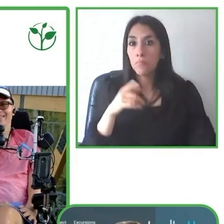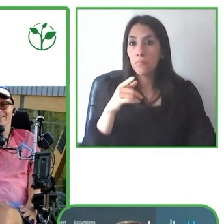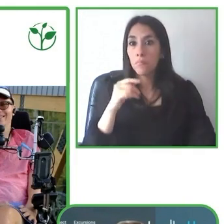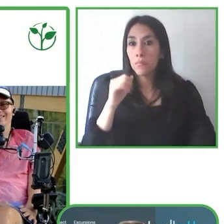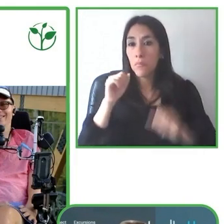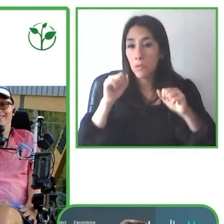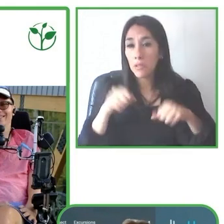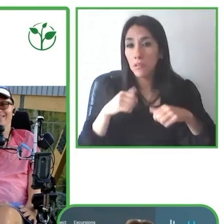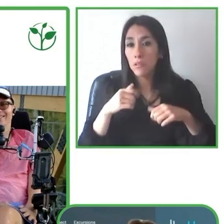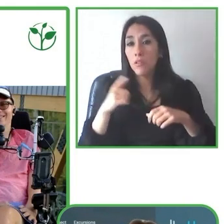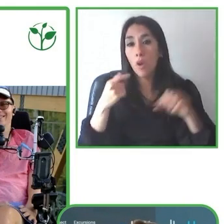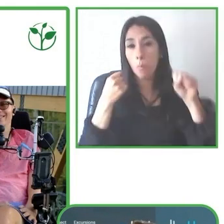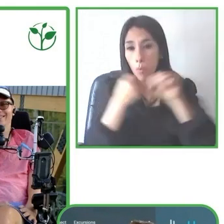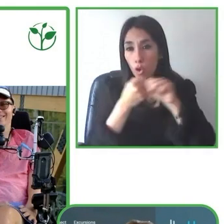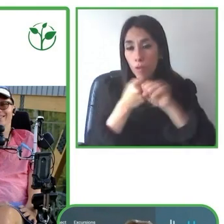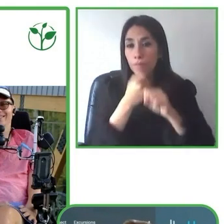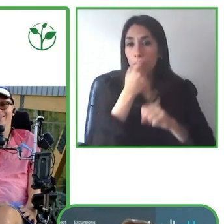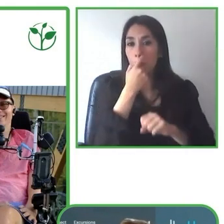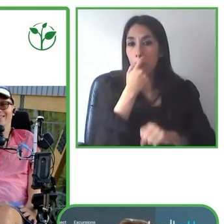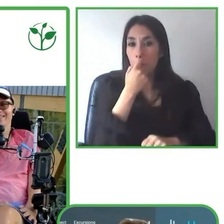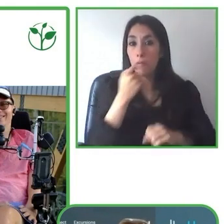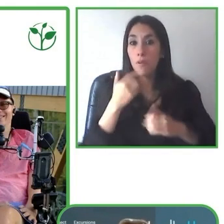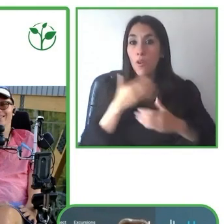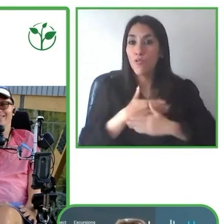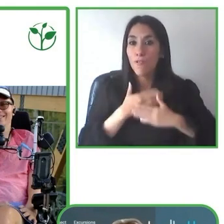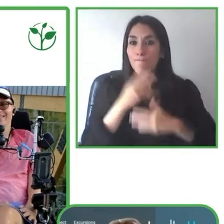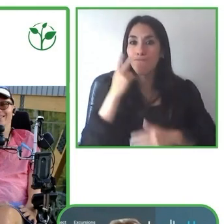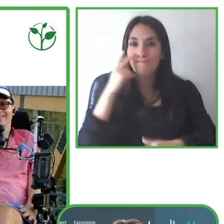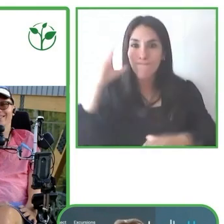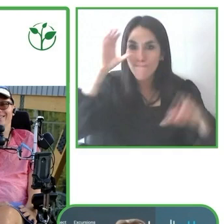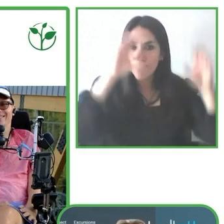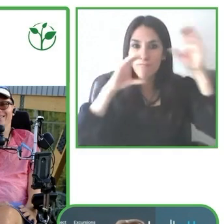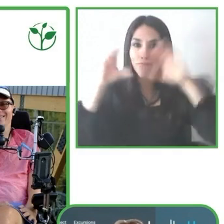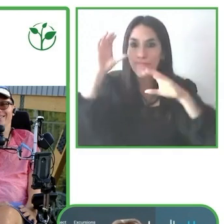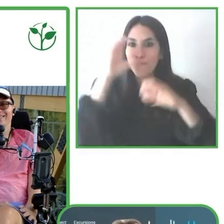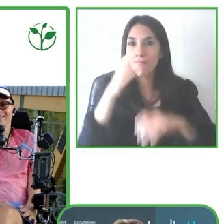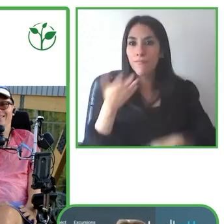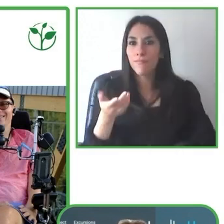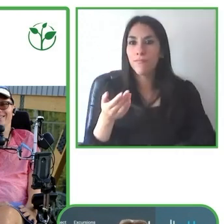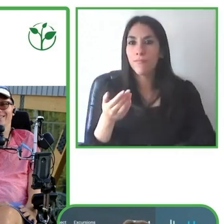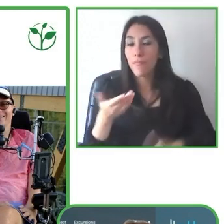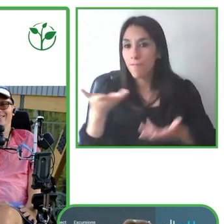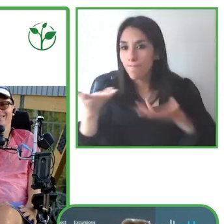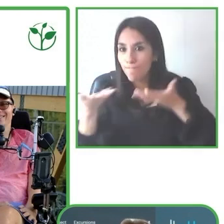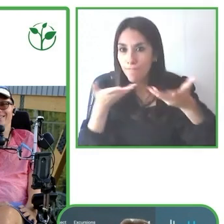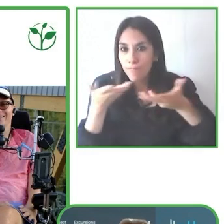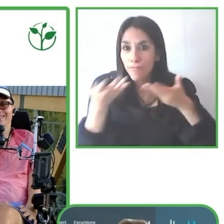as a force of goodness and freedom. No one is immune from loss of mobility and independence.